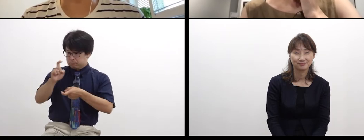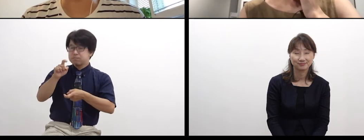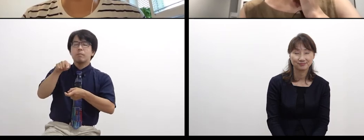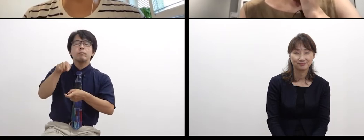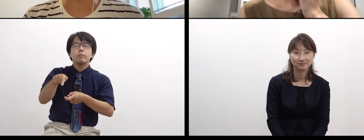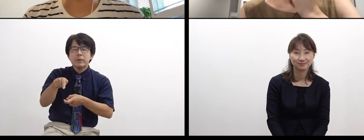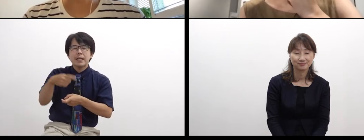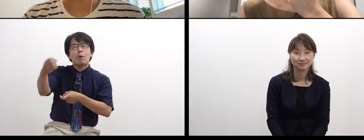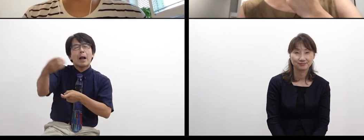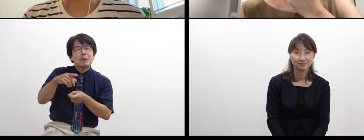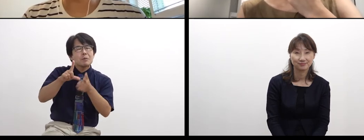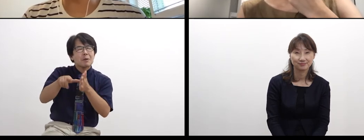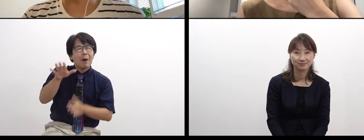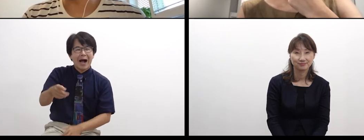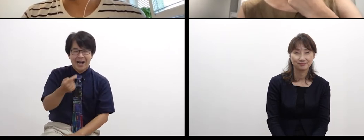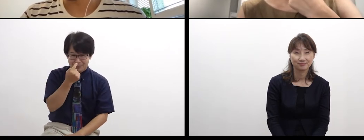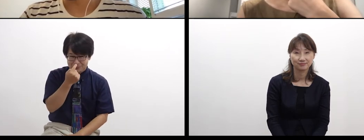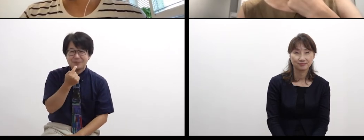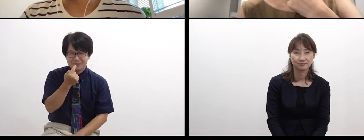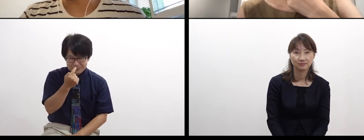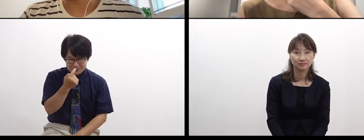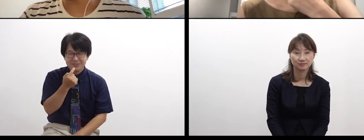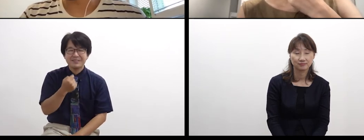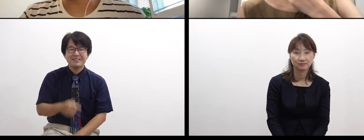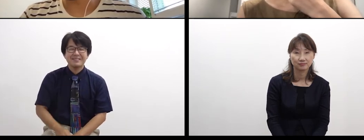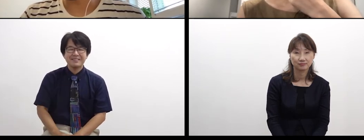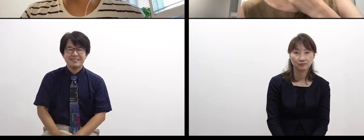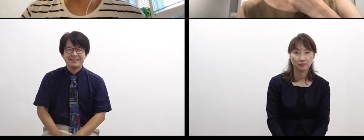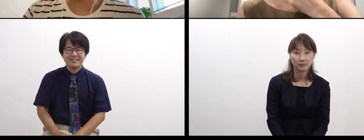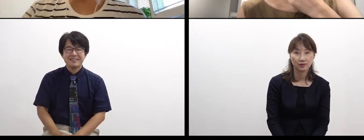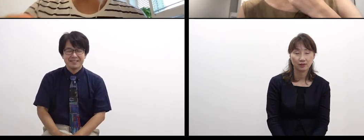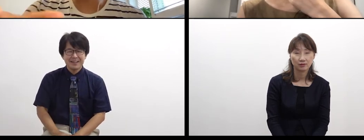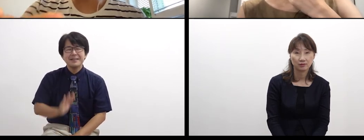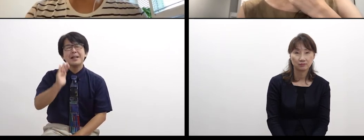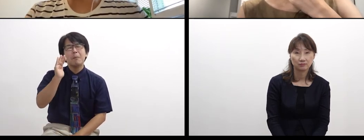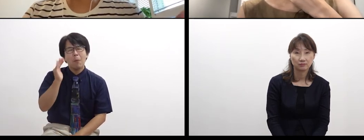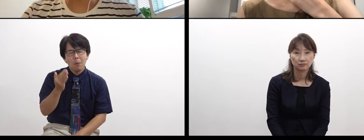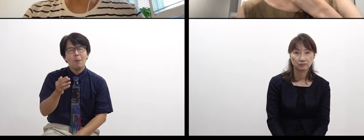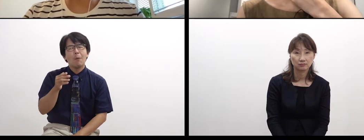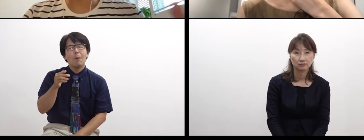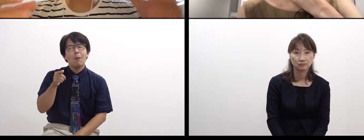in the end.